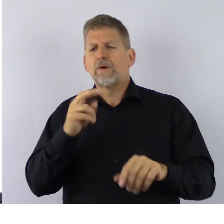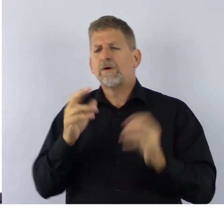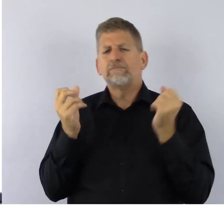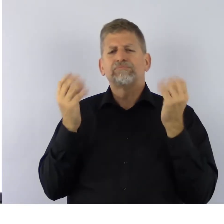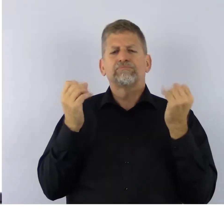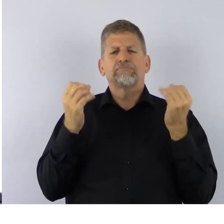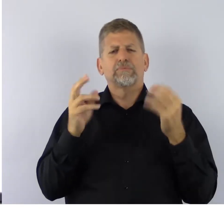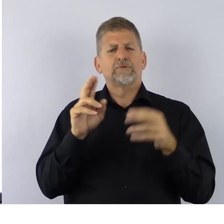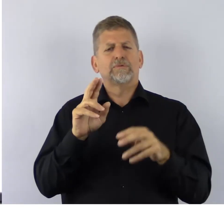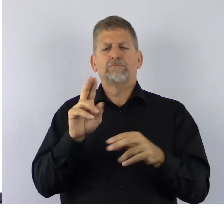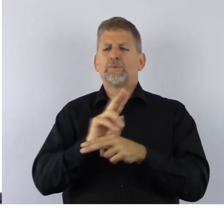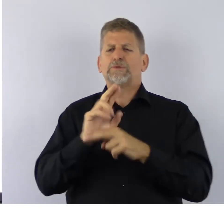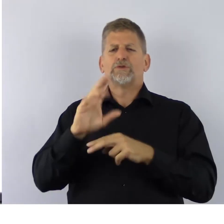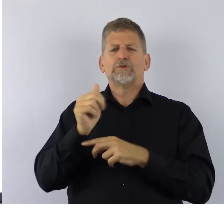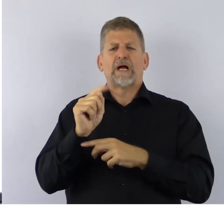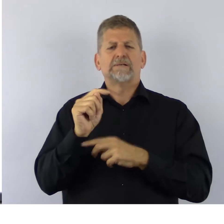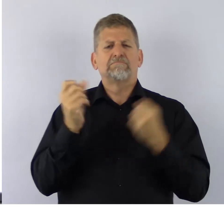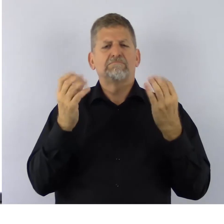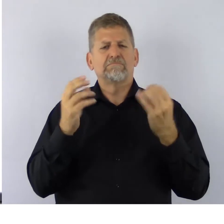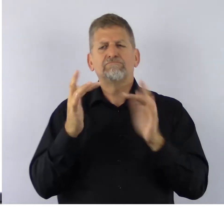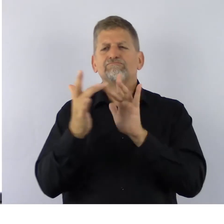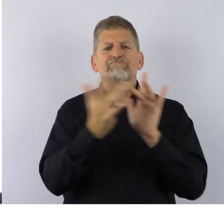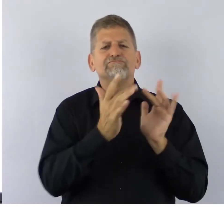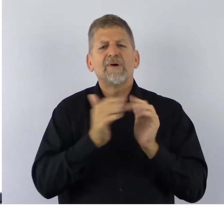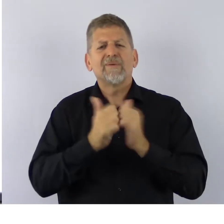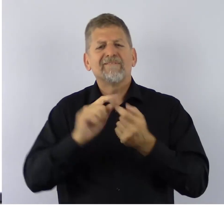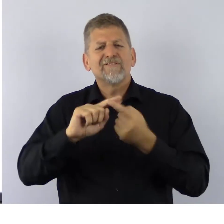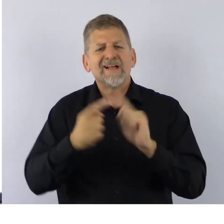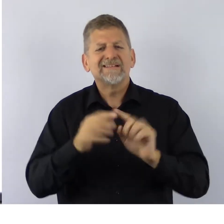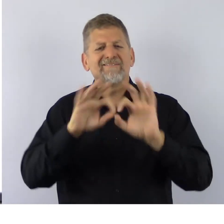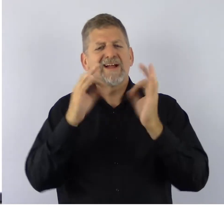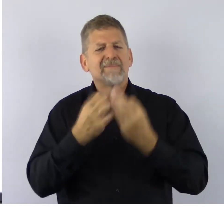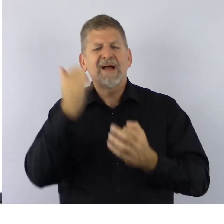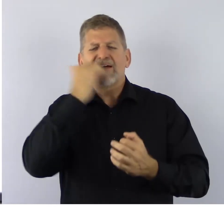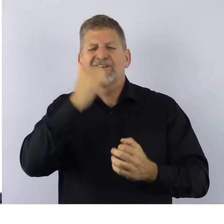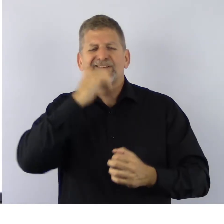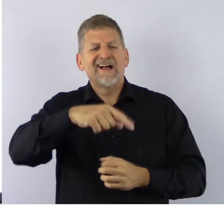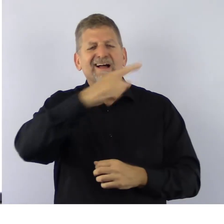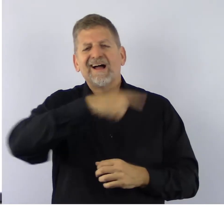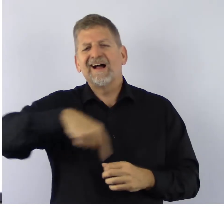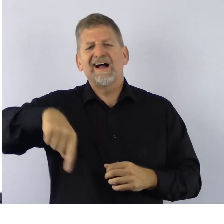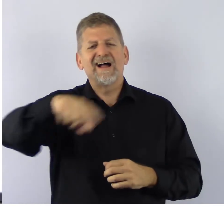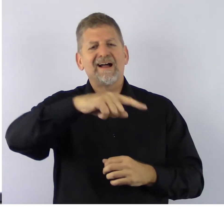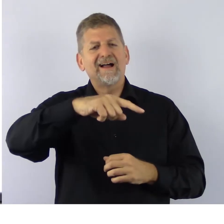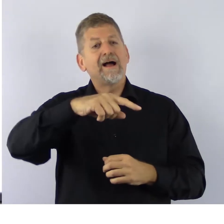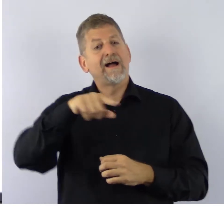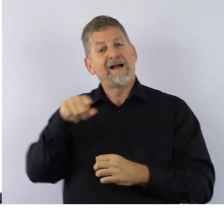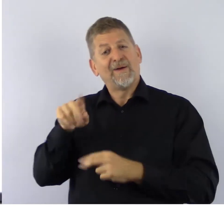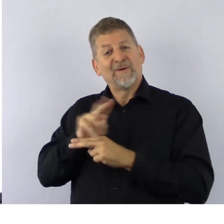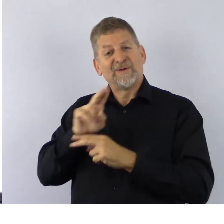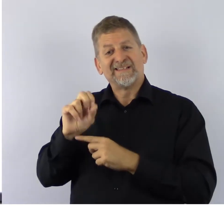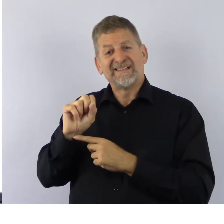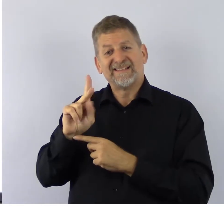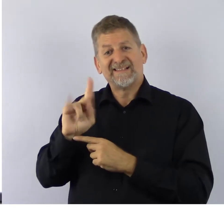to stay in touch with friends and family members each day. By using Skype for resume support